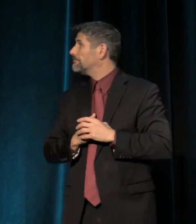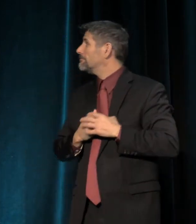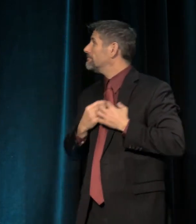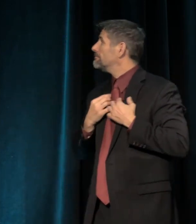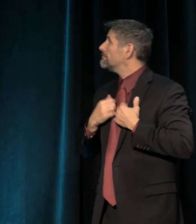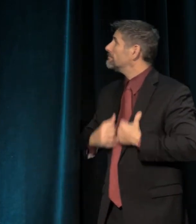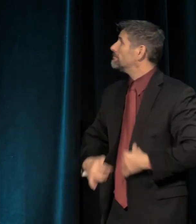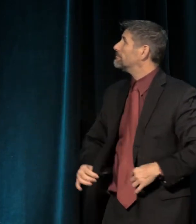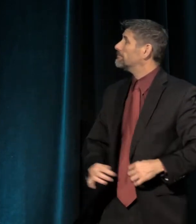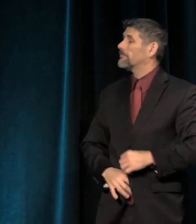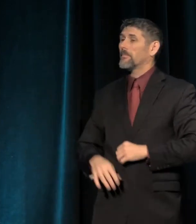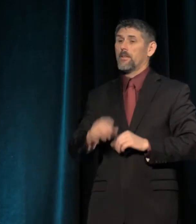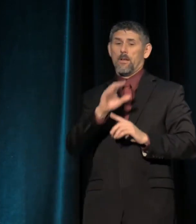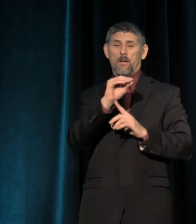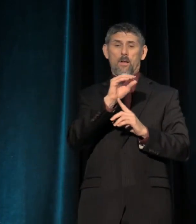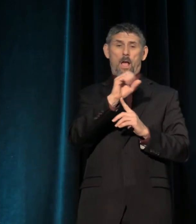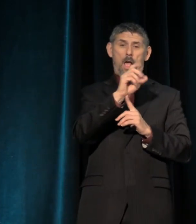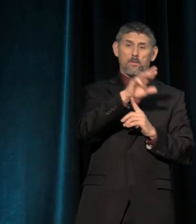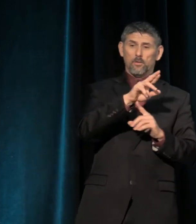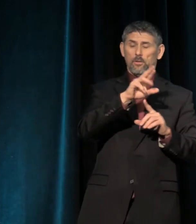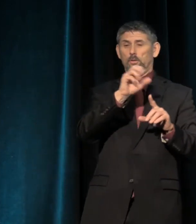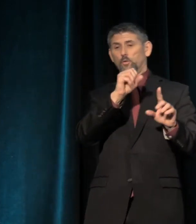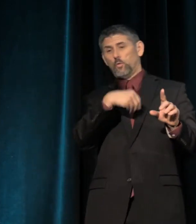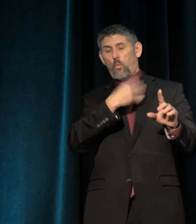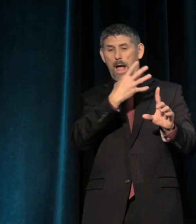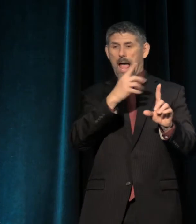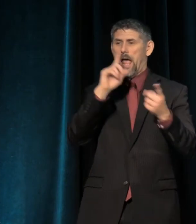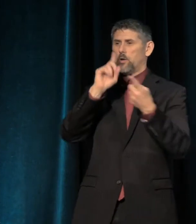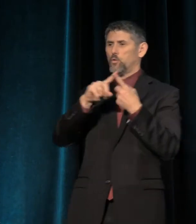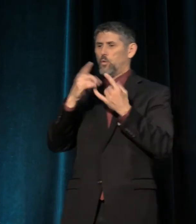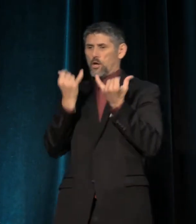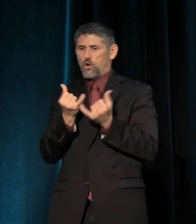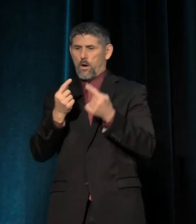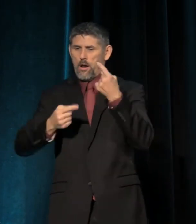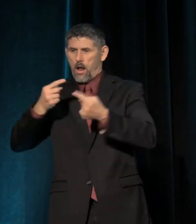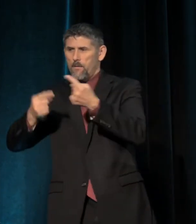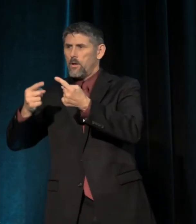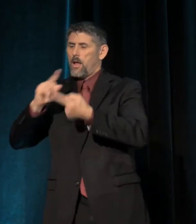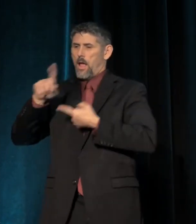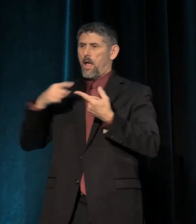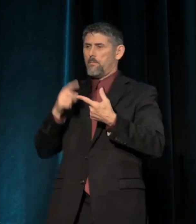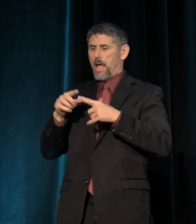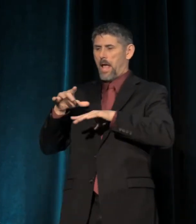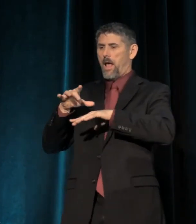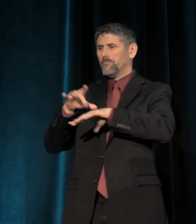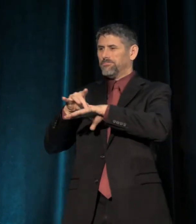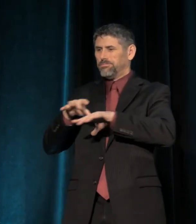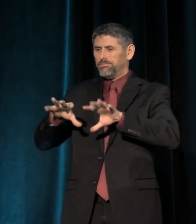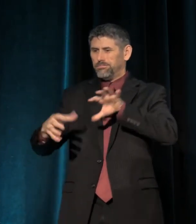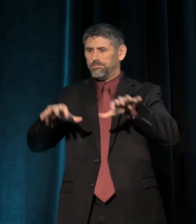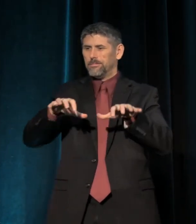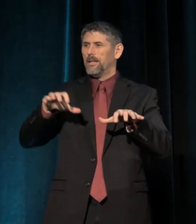from #OscarsSoWhite to current controversies around the content of plays and paintings.